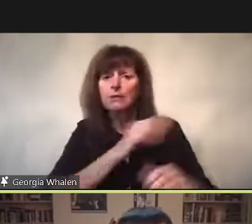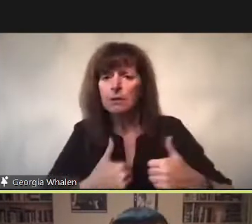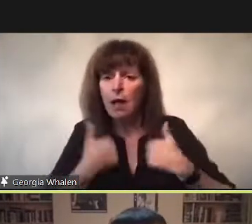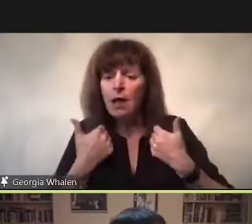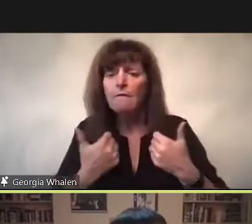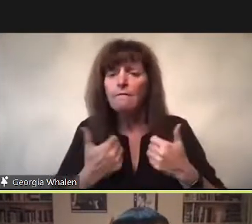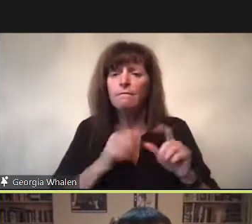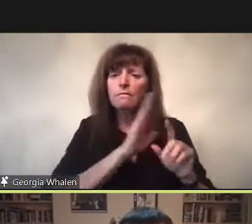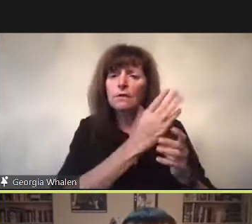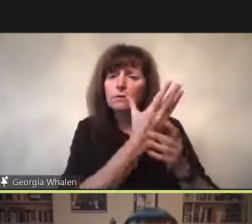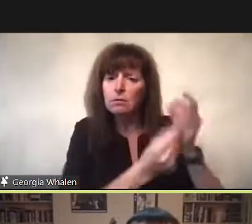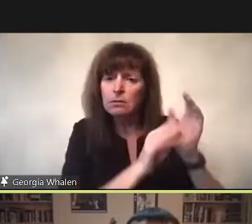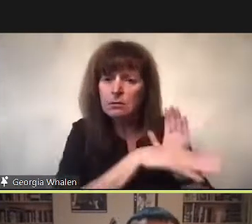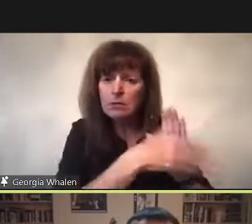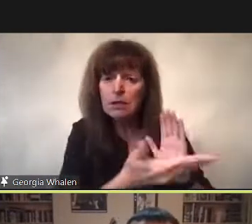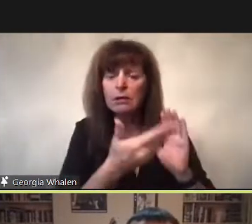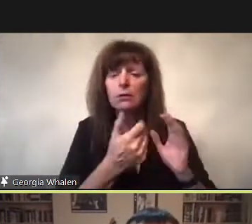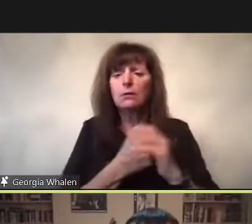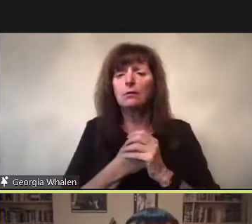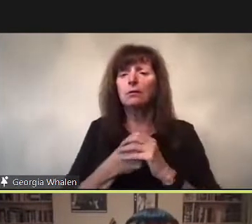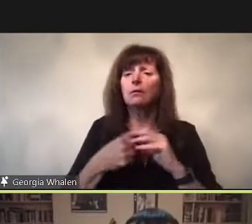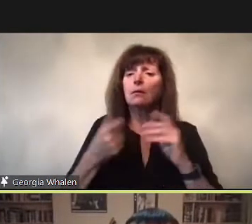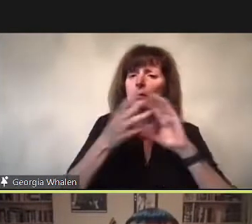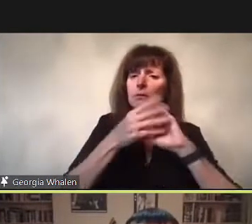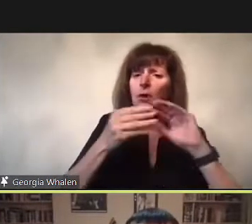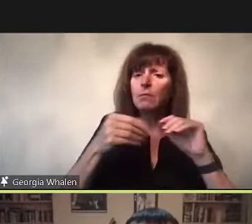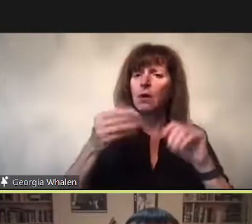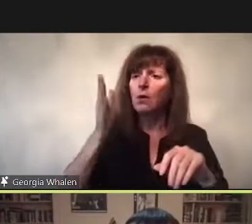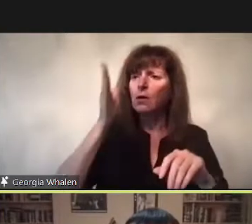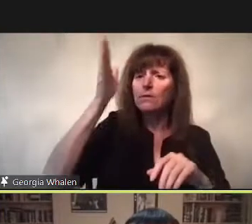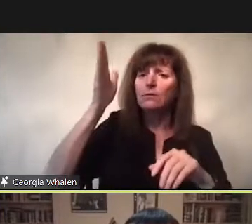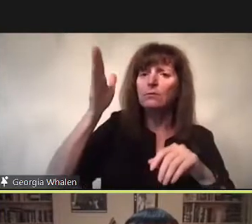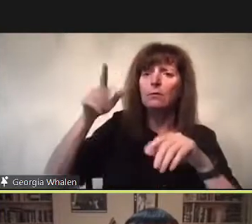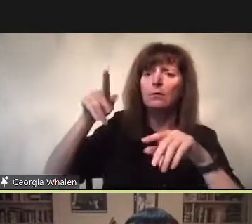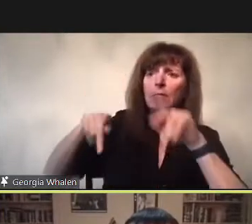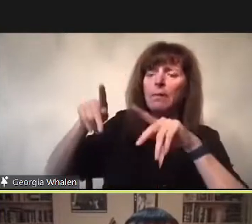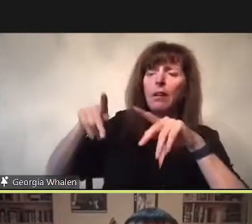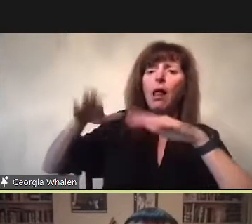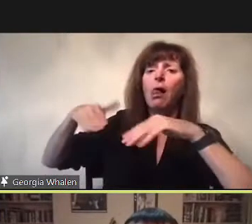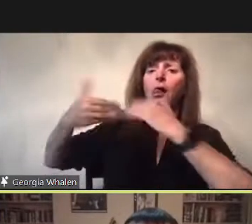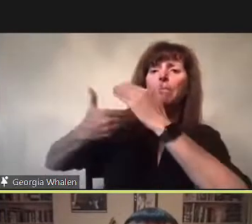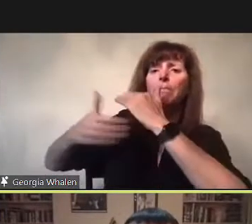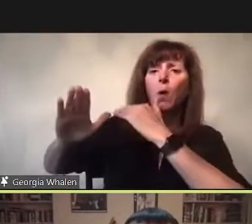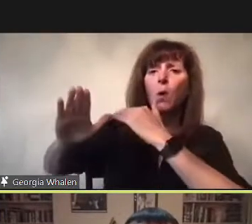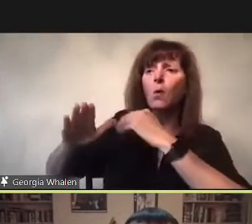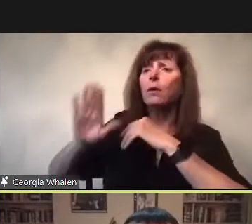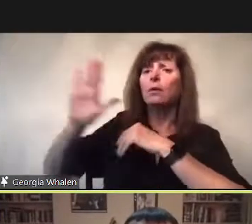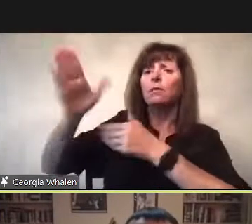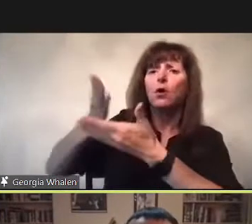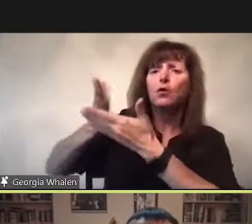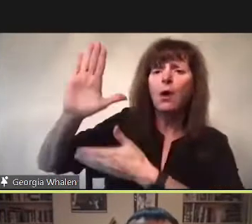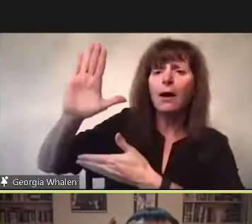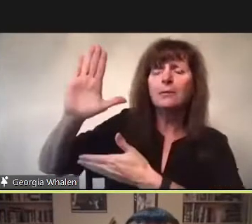Speaking not to the matters of act of the past of a dear friend who had died, but to the future of all those yet and born